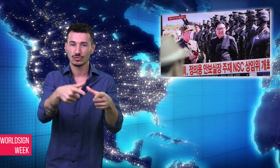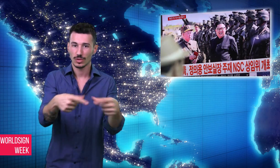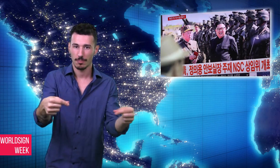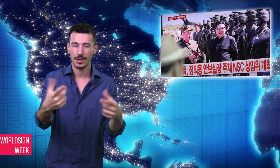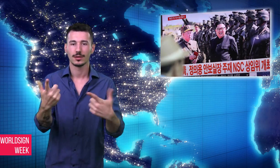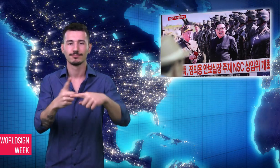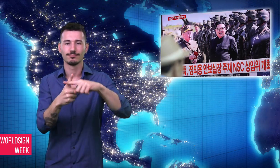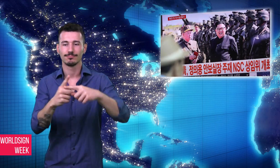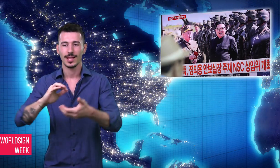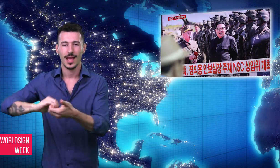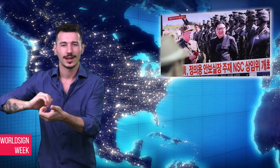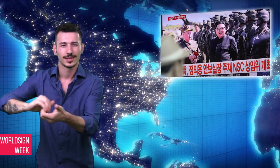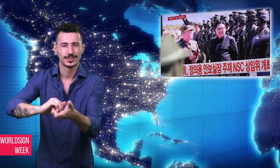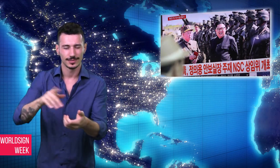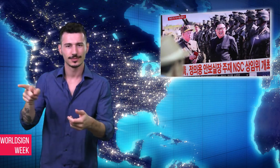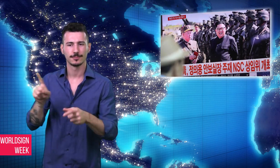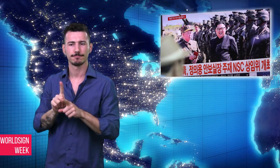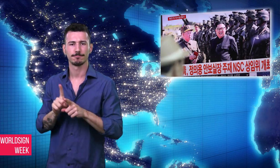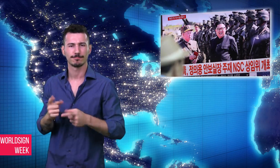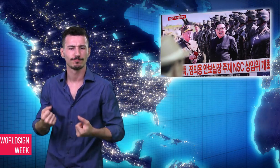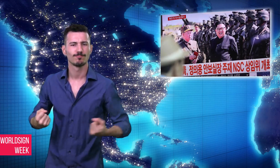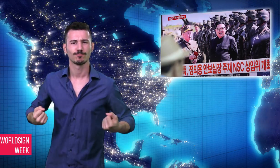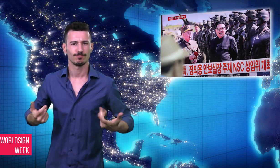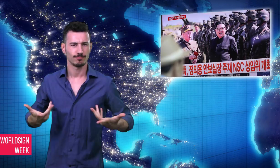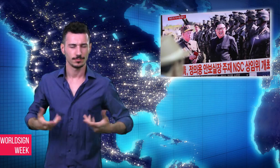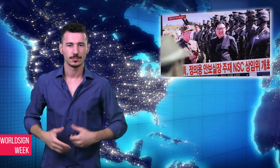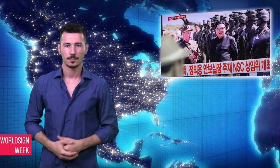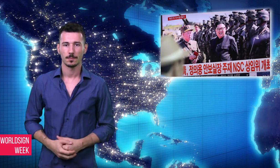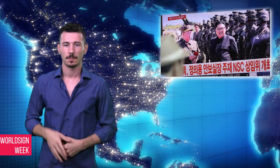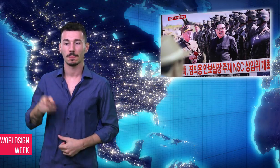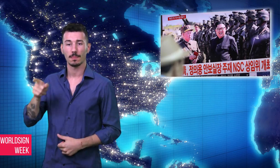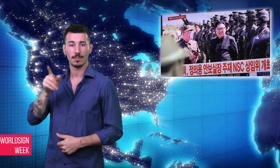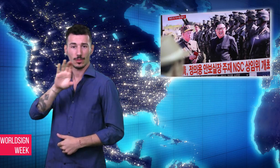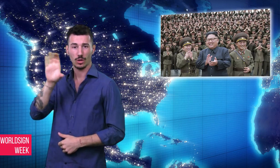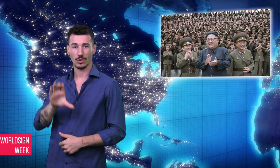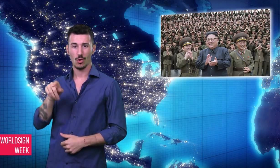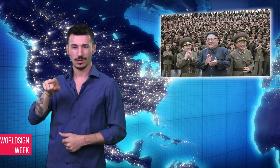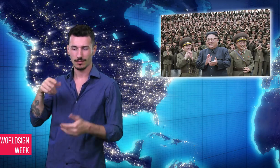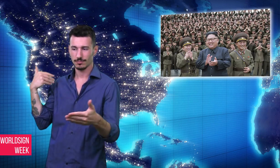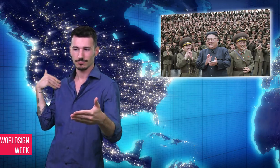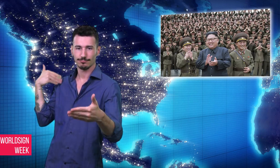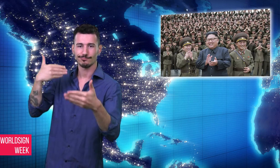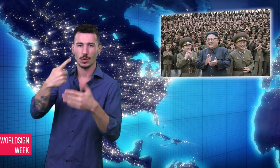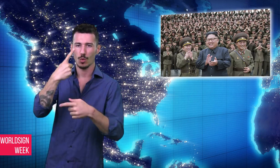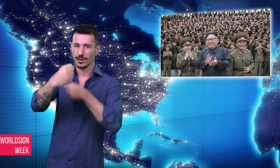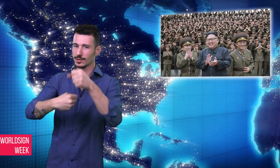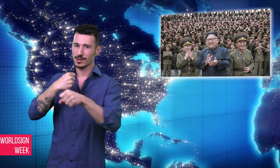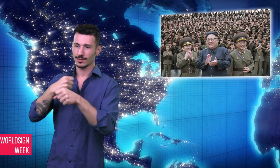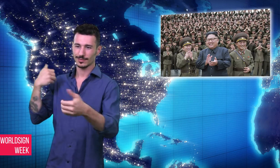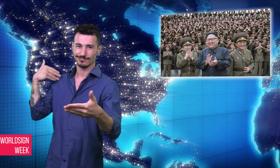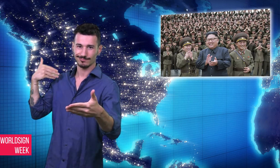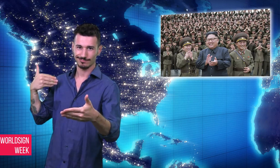clear message of defiance to Japan and its allies.